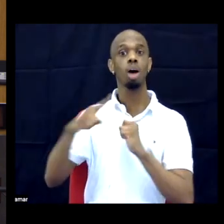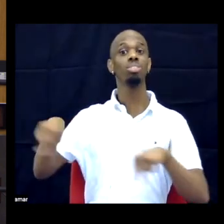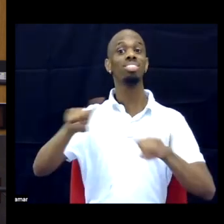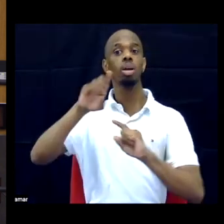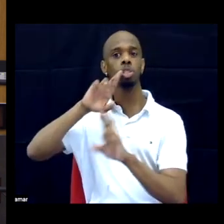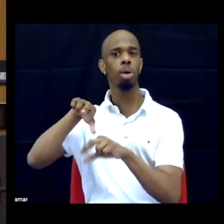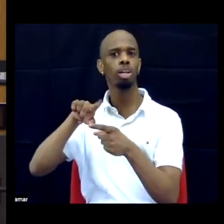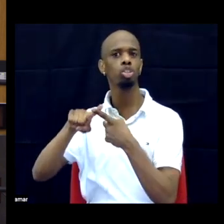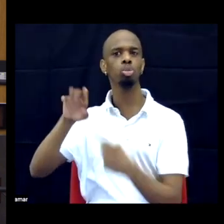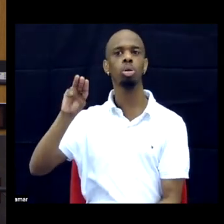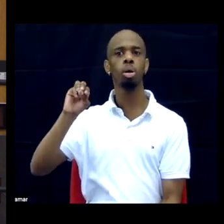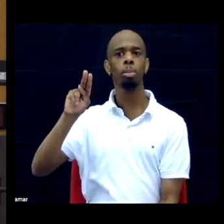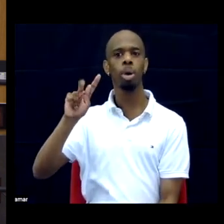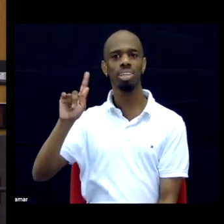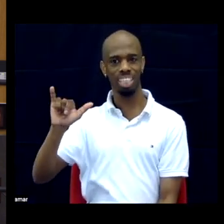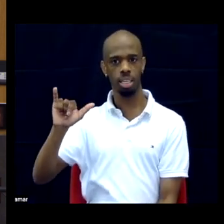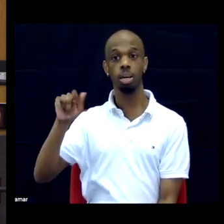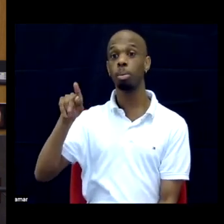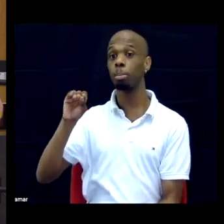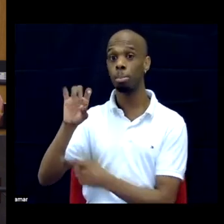so many of us got vaccinated.